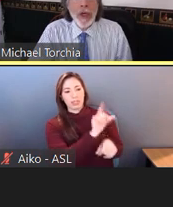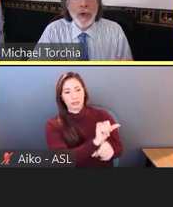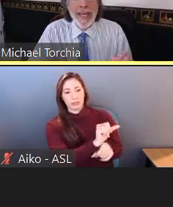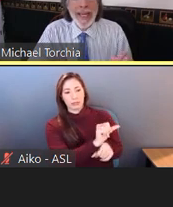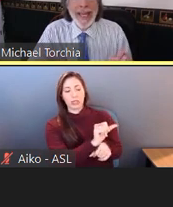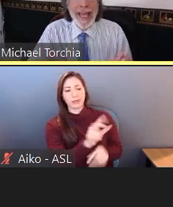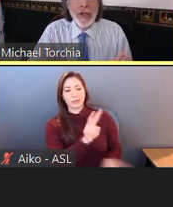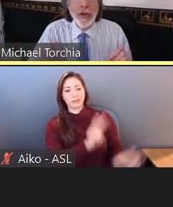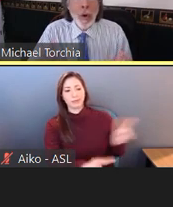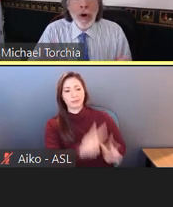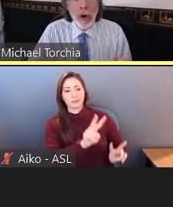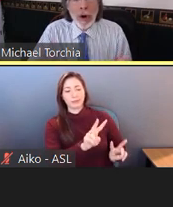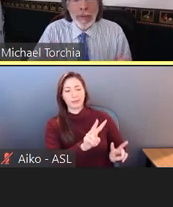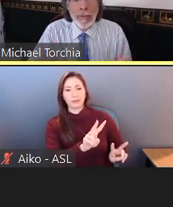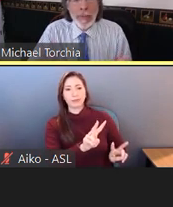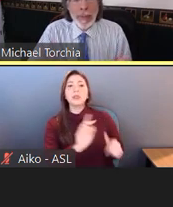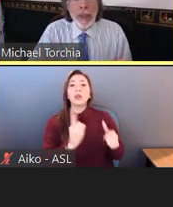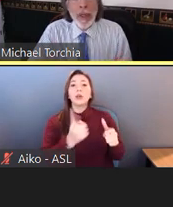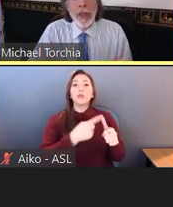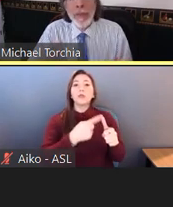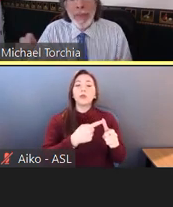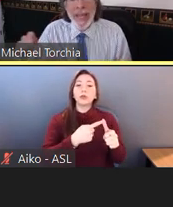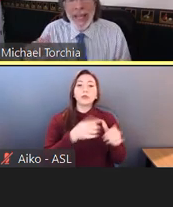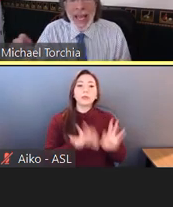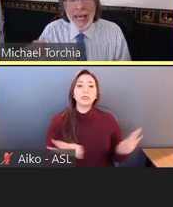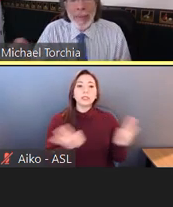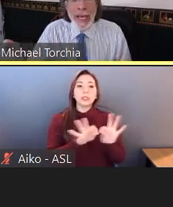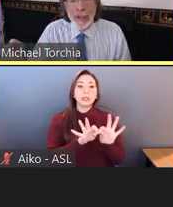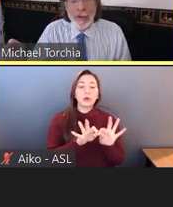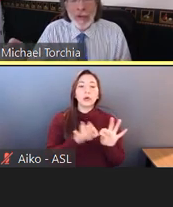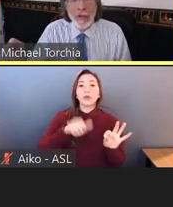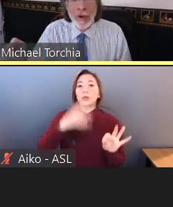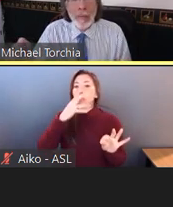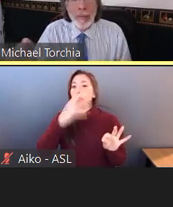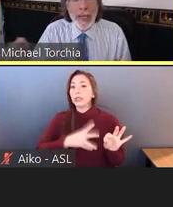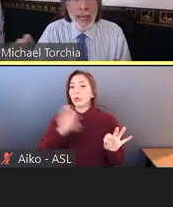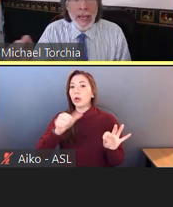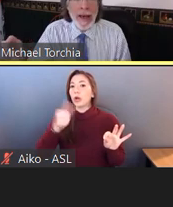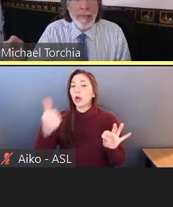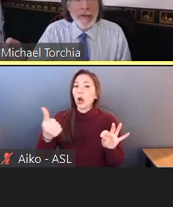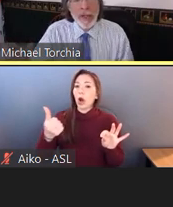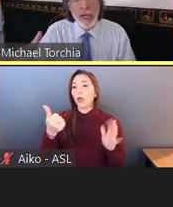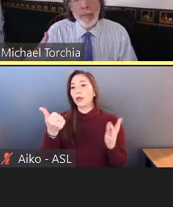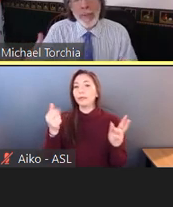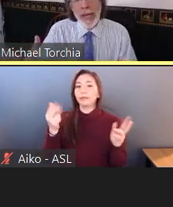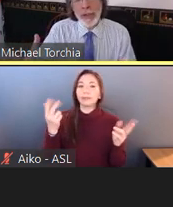you need to ignore the mitigating measures. So mitigating, obviously, are measures